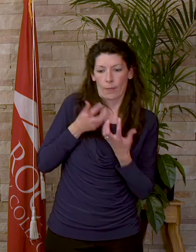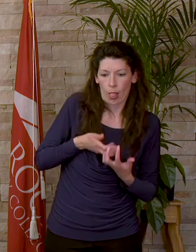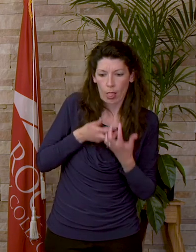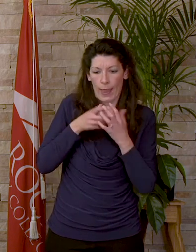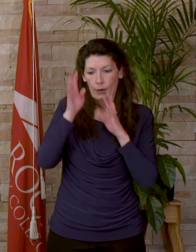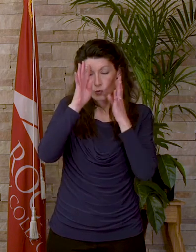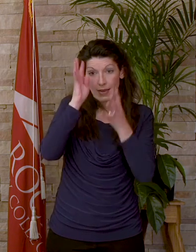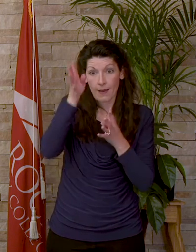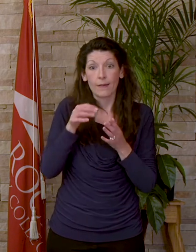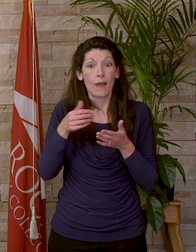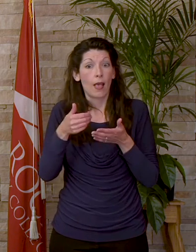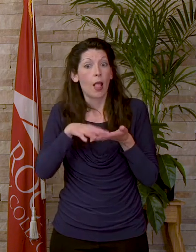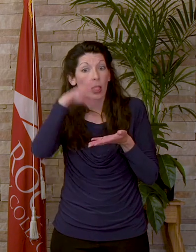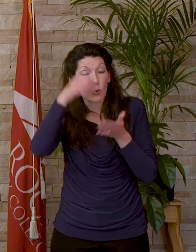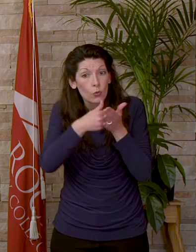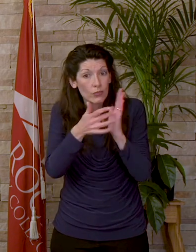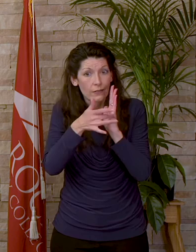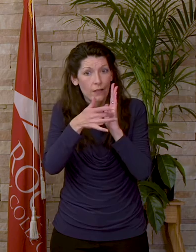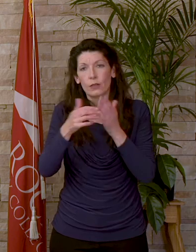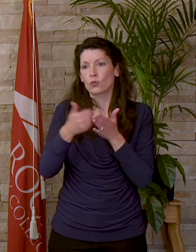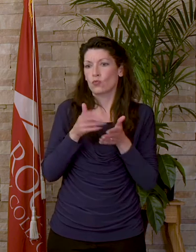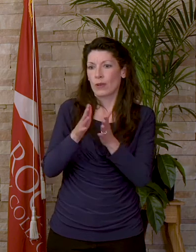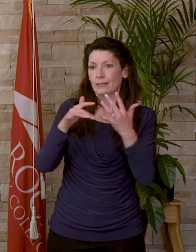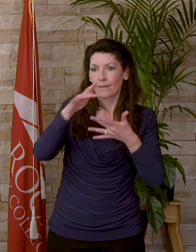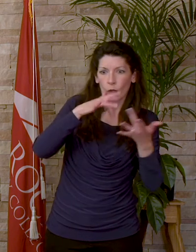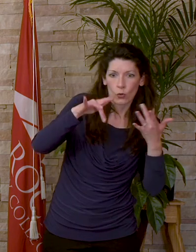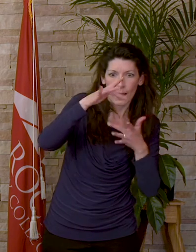new technologies and new ways of interacting with others, and you have learned you can do